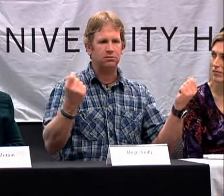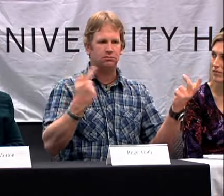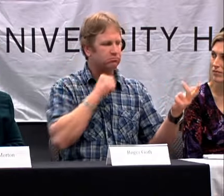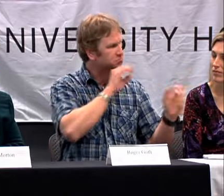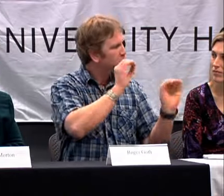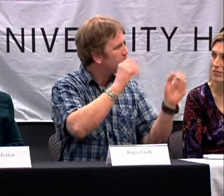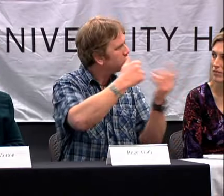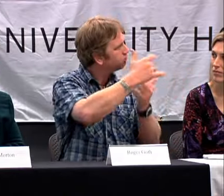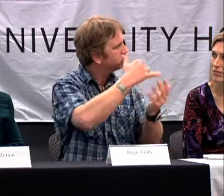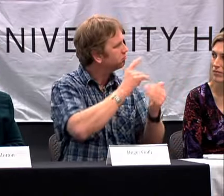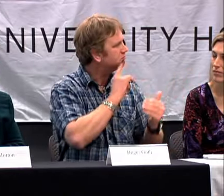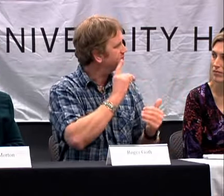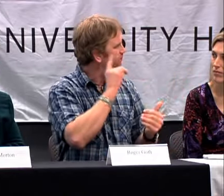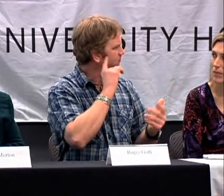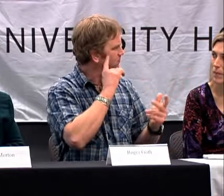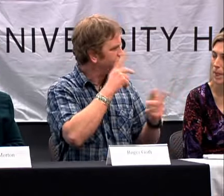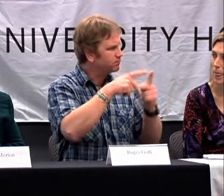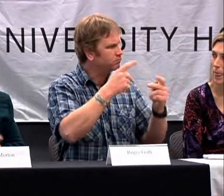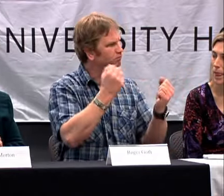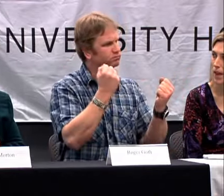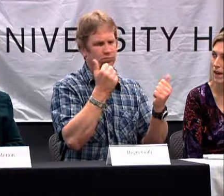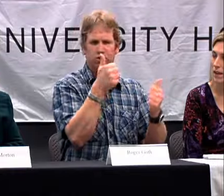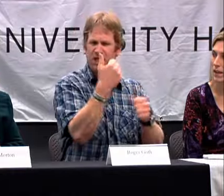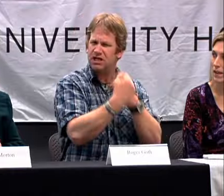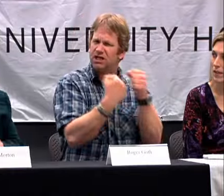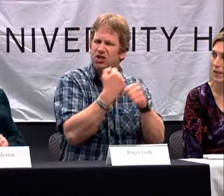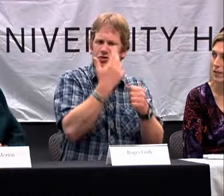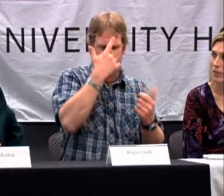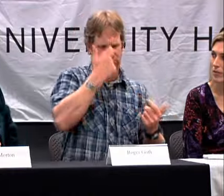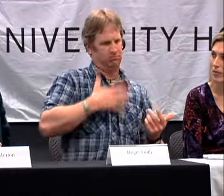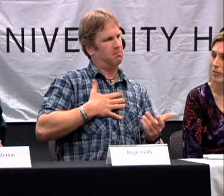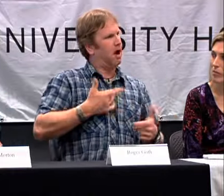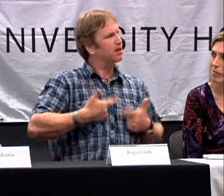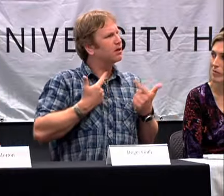AND I DIDN'T SIGN. THERE WAS NO SOCIALIZATION WITH PEOPLE FROM THE